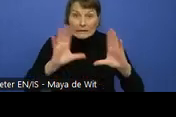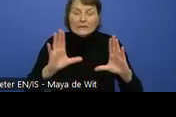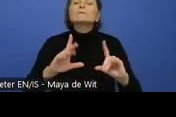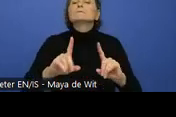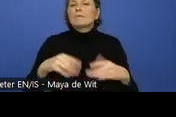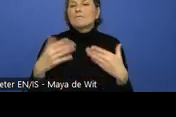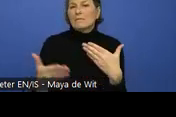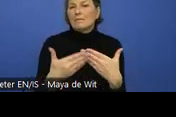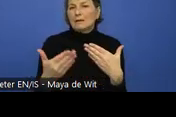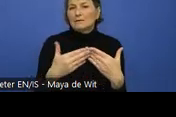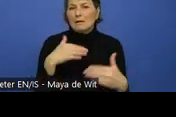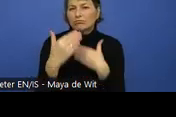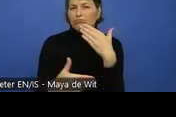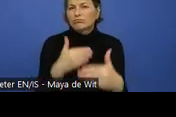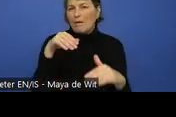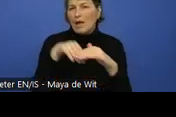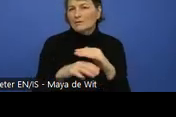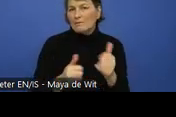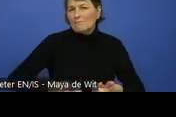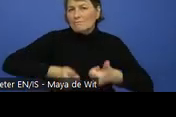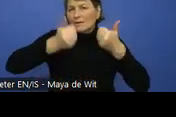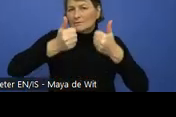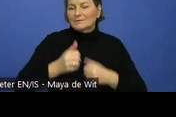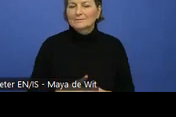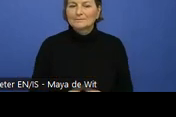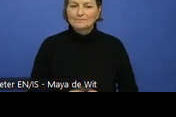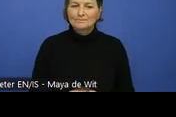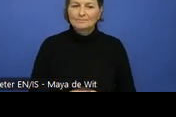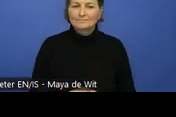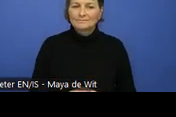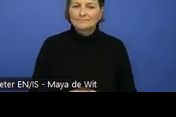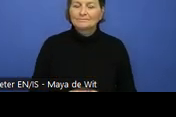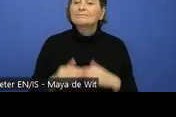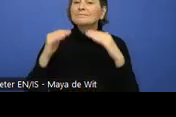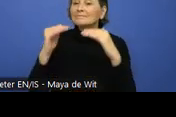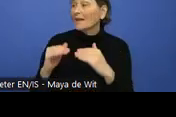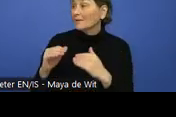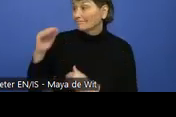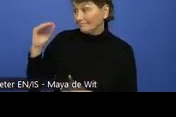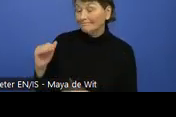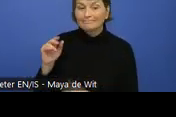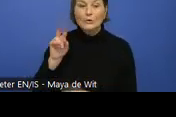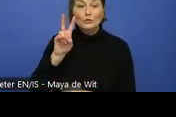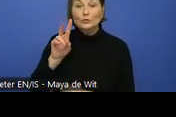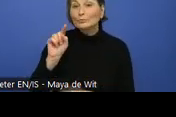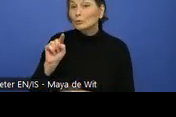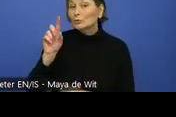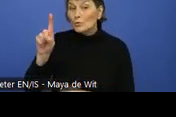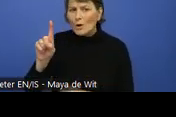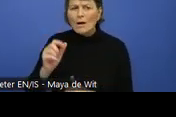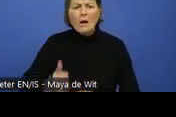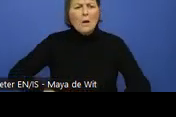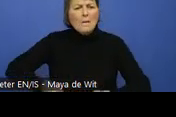And then we focus more on the intraoperability and compatibility issues that you have on